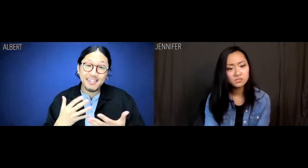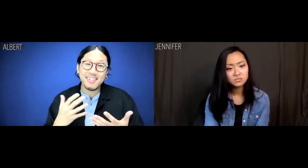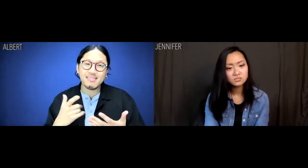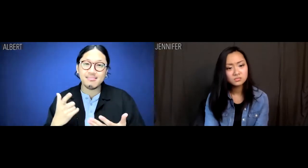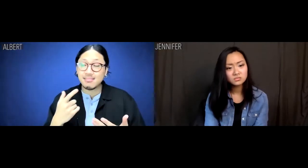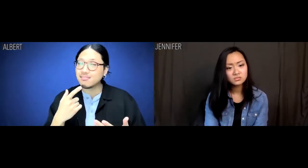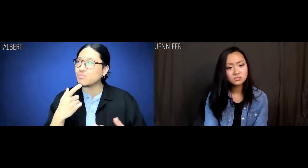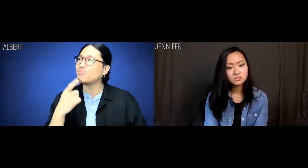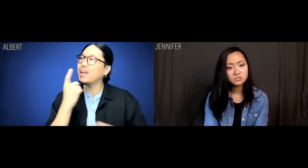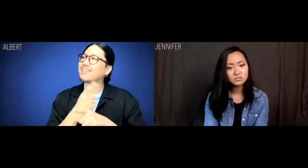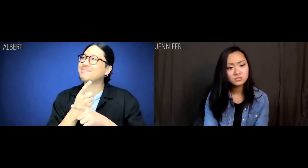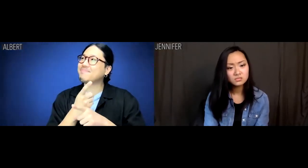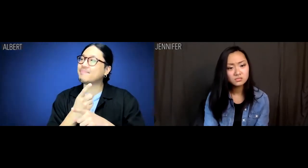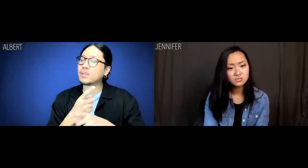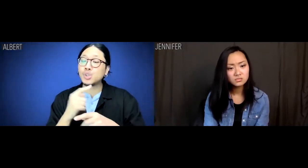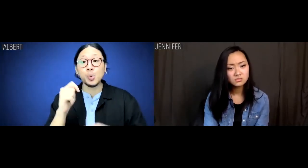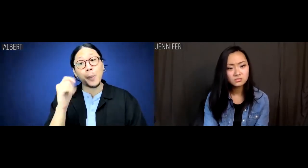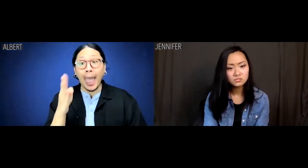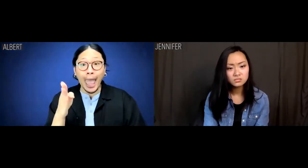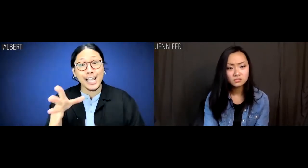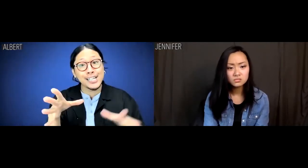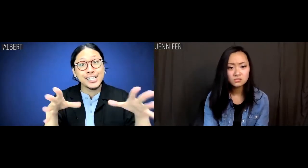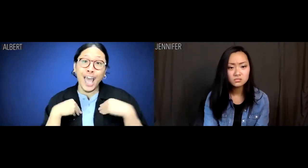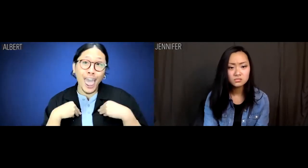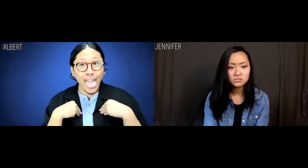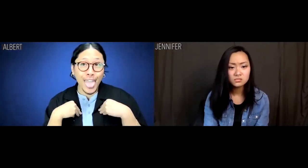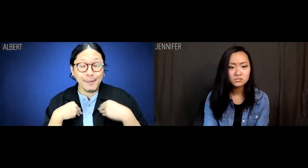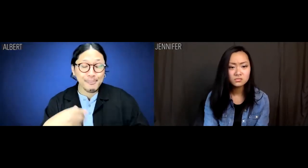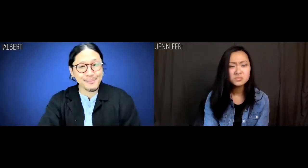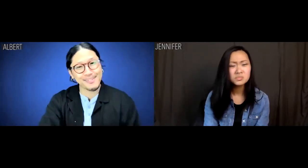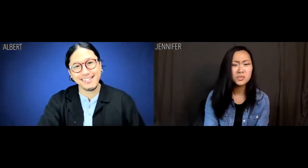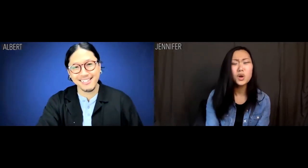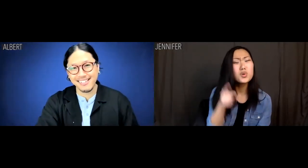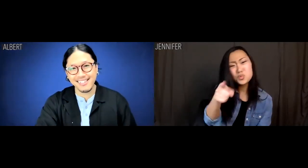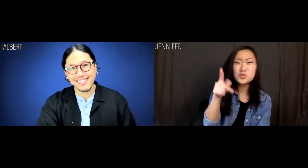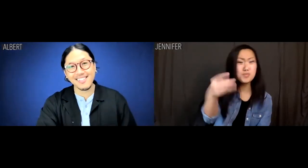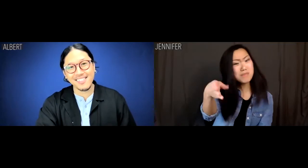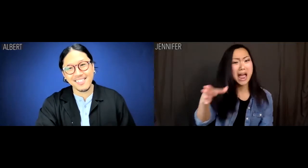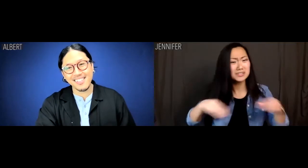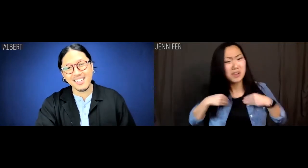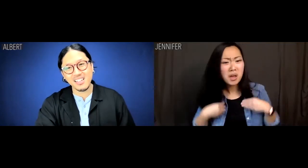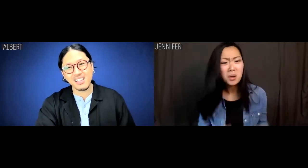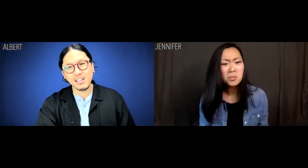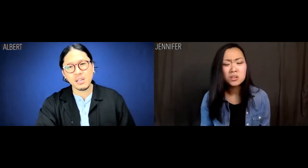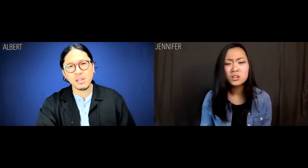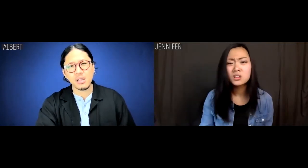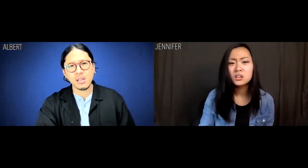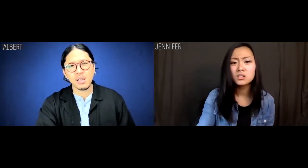What were they? That's right. "Suck it up." Jennifer: You suck it up.